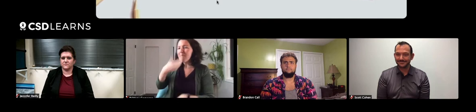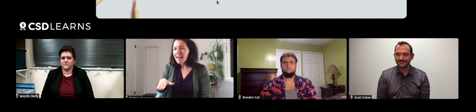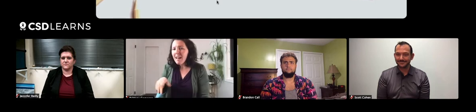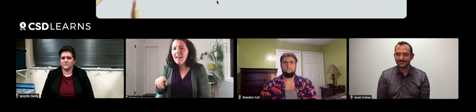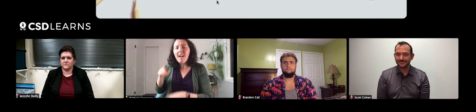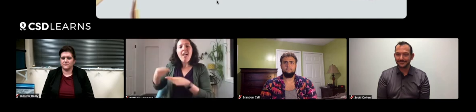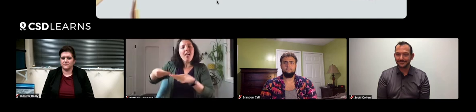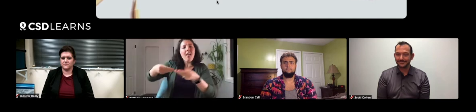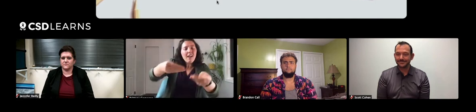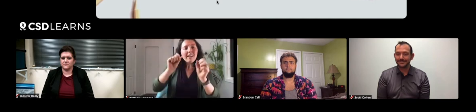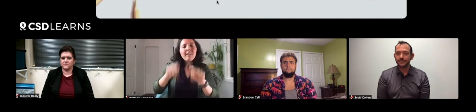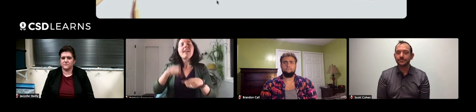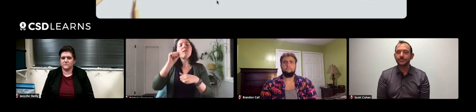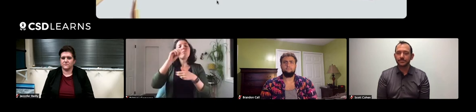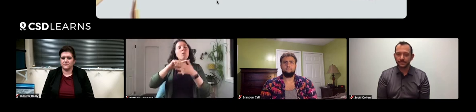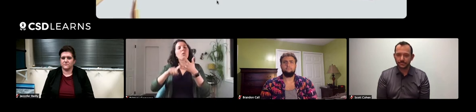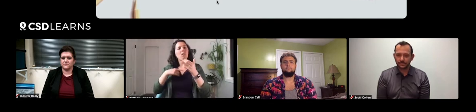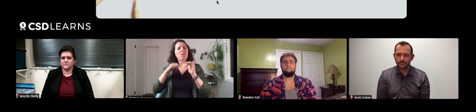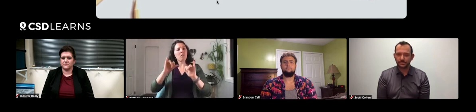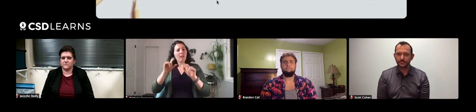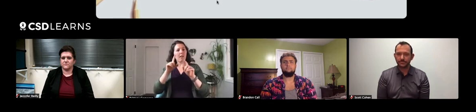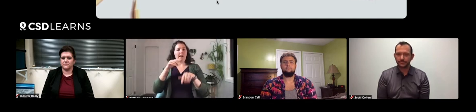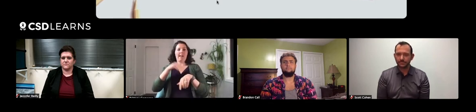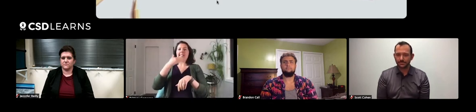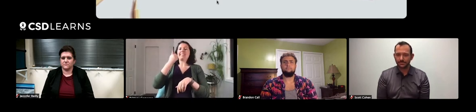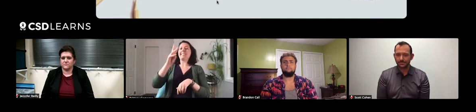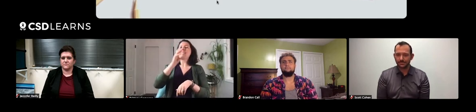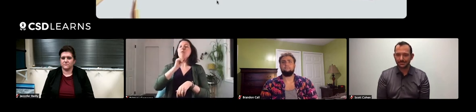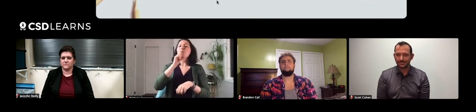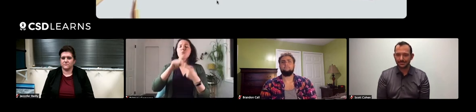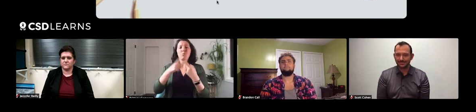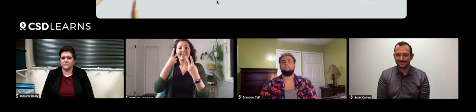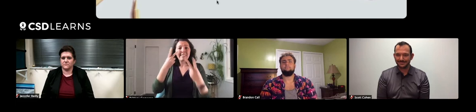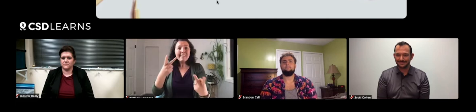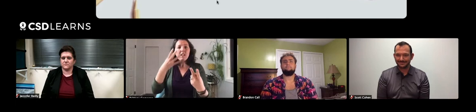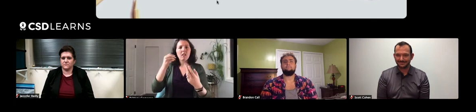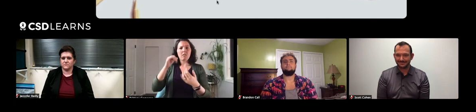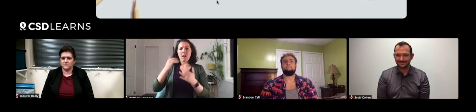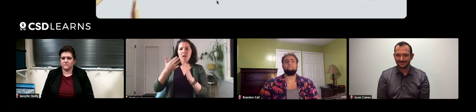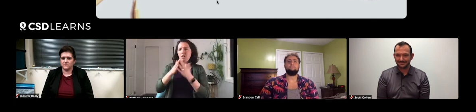that feed on them. So that was something that was really good for me to see in person.